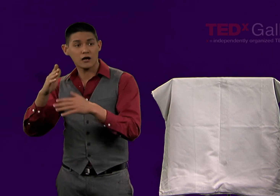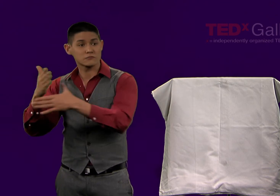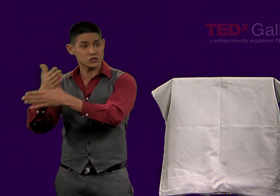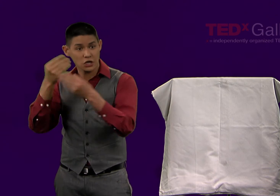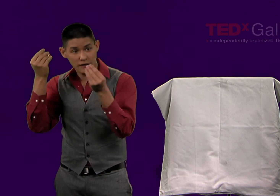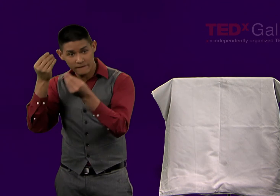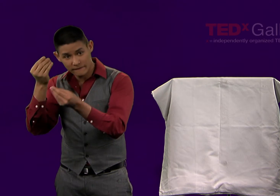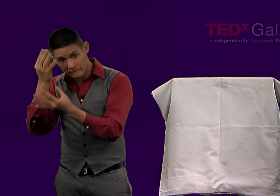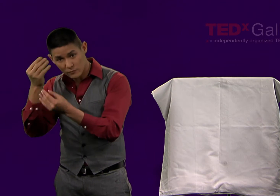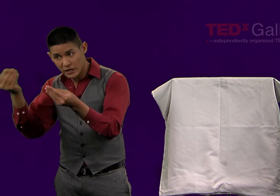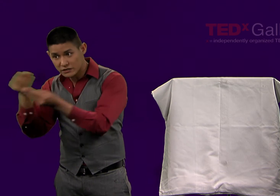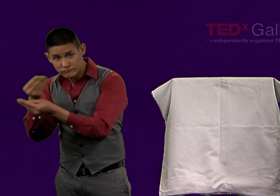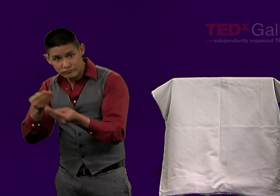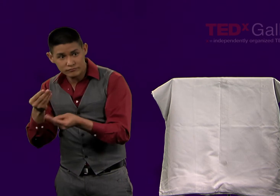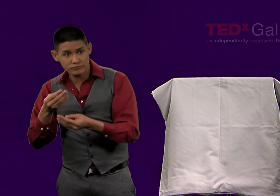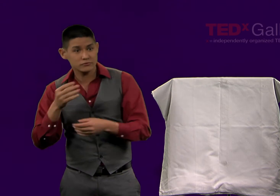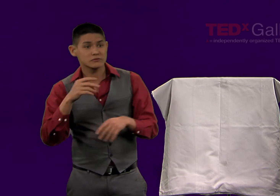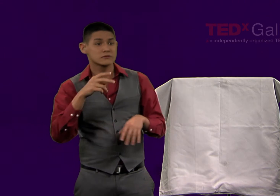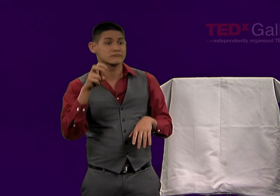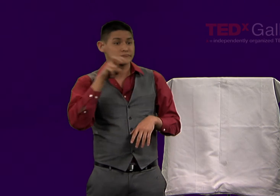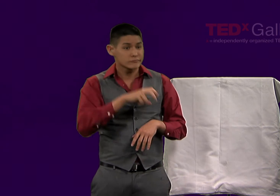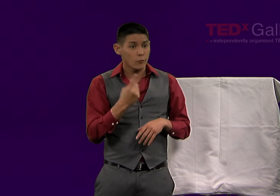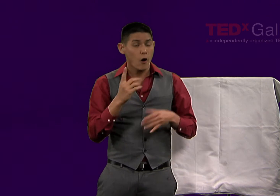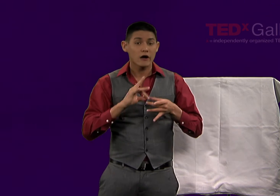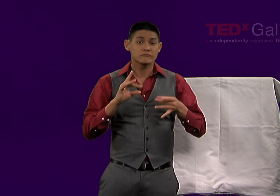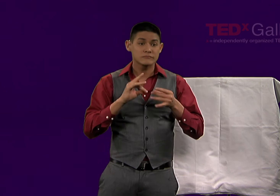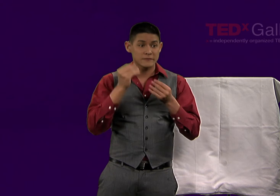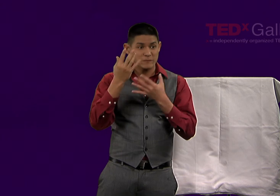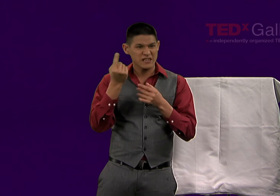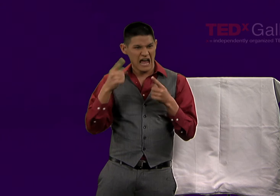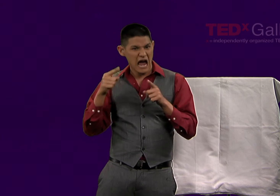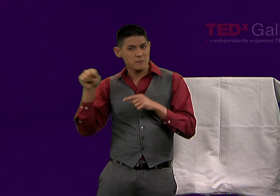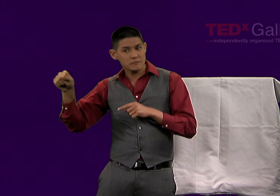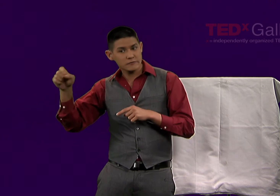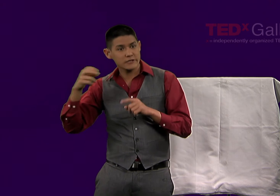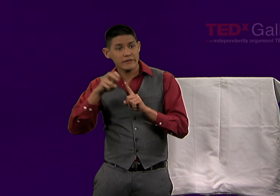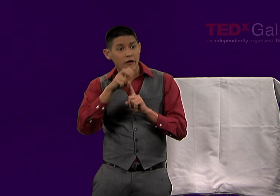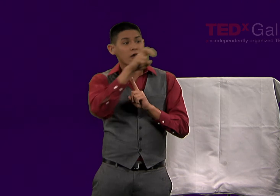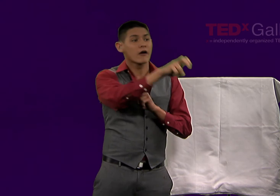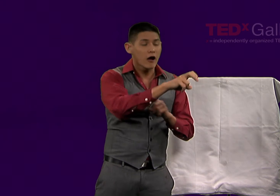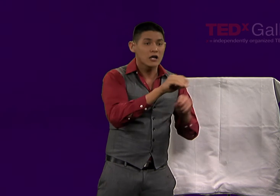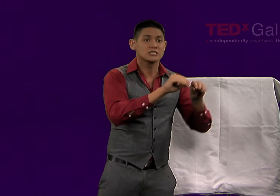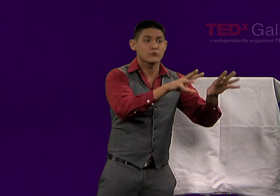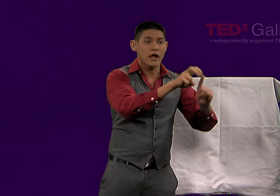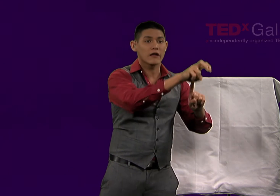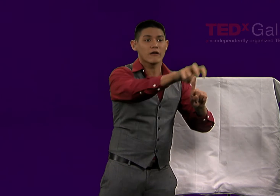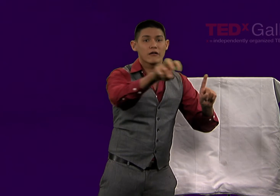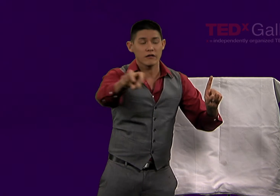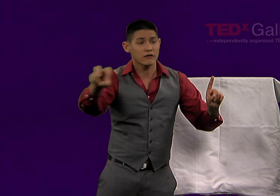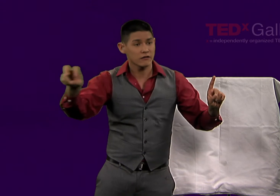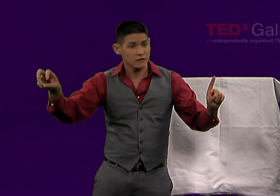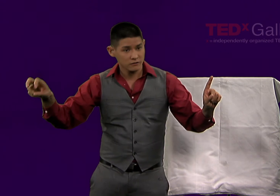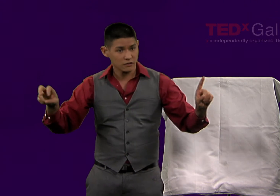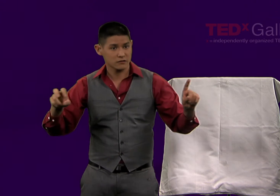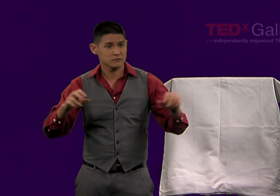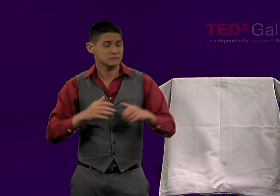you could share information by word of mouth, and information would disperse through a number of different means.